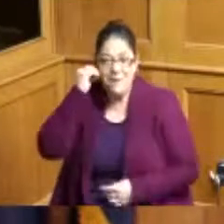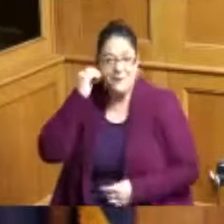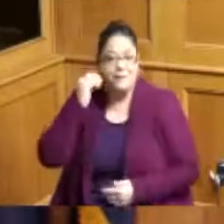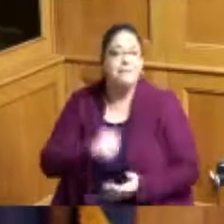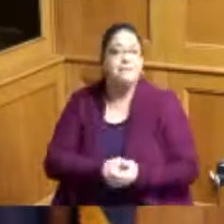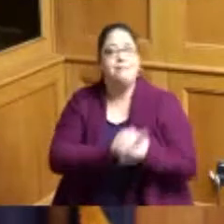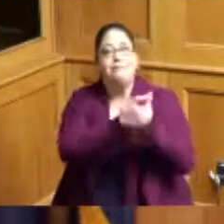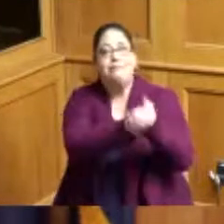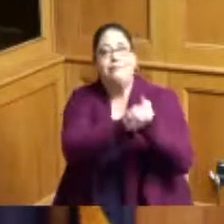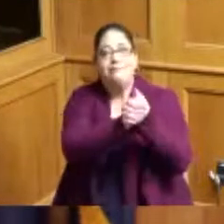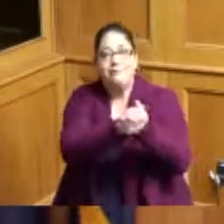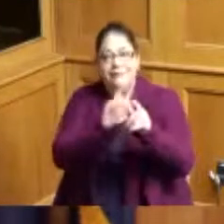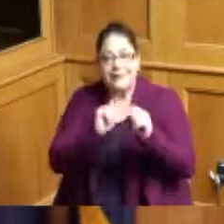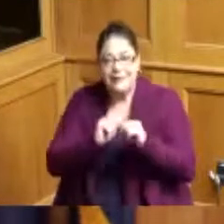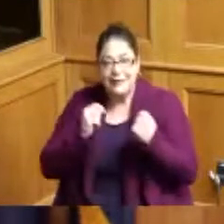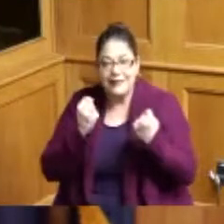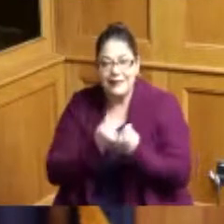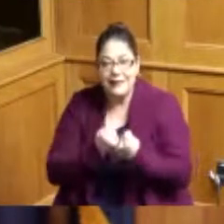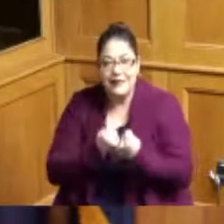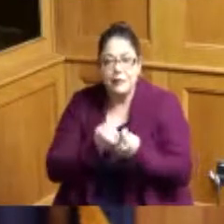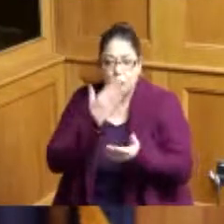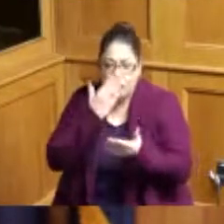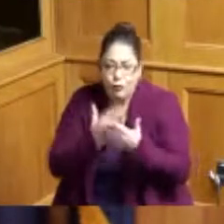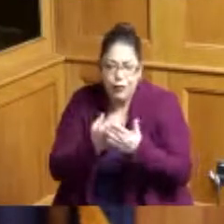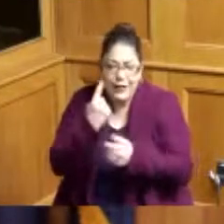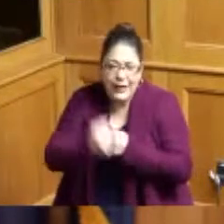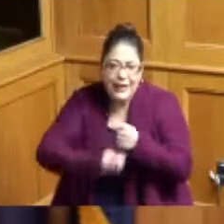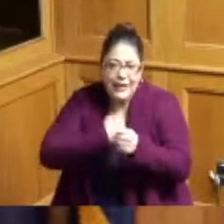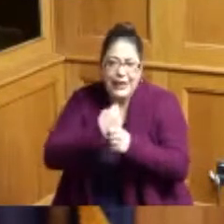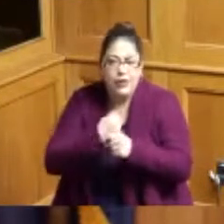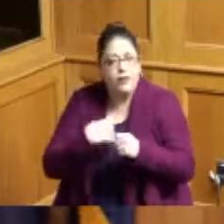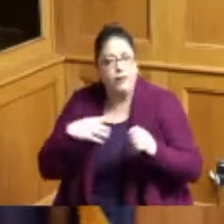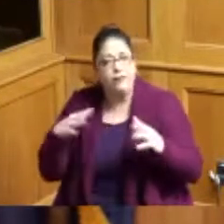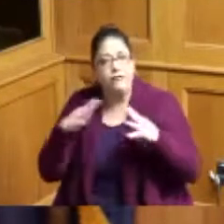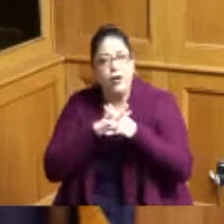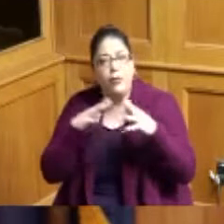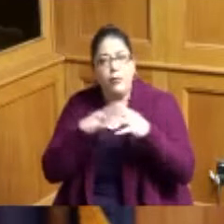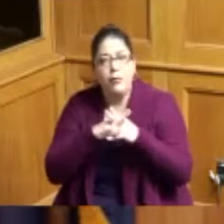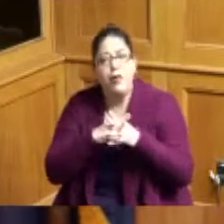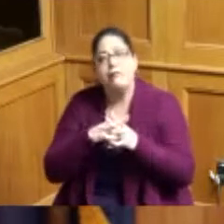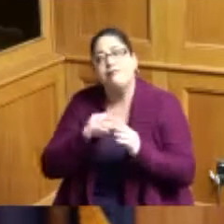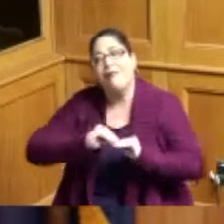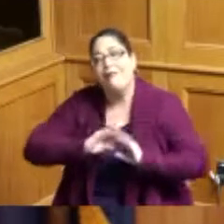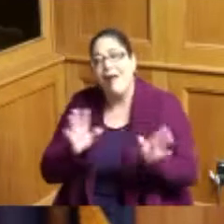the team on them I think a very good year I think obviously we fell short of our goal to